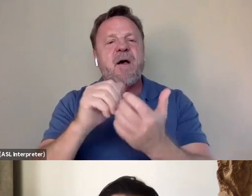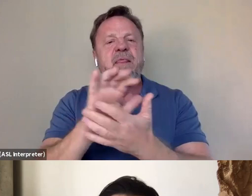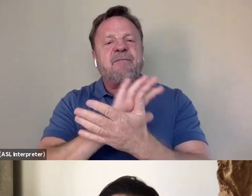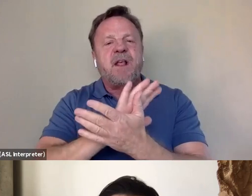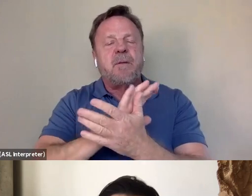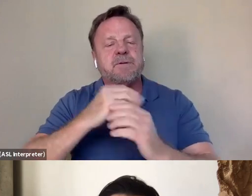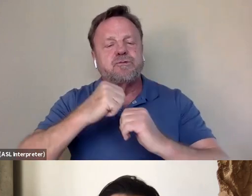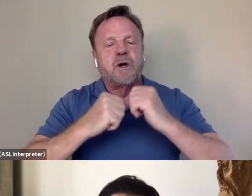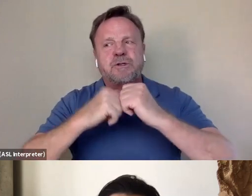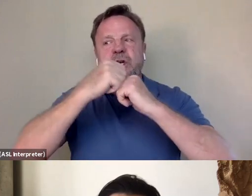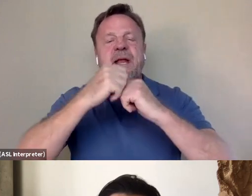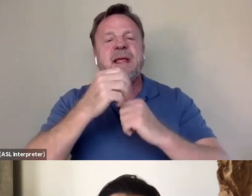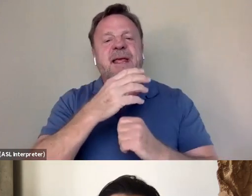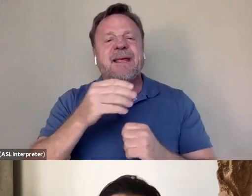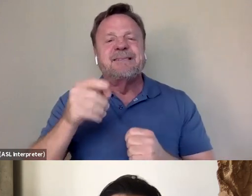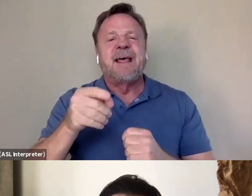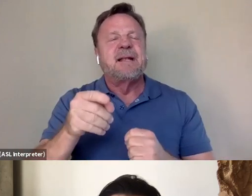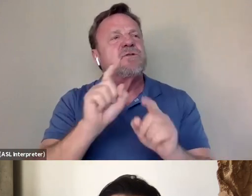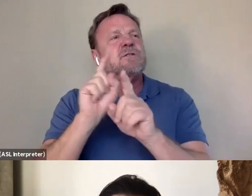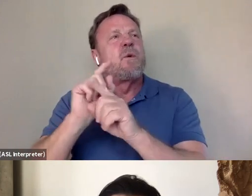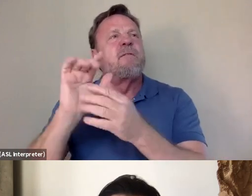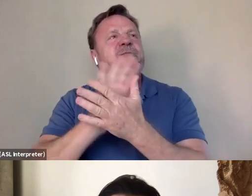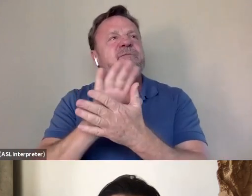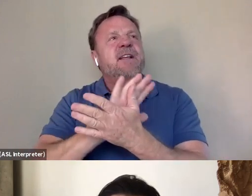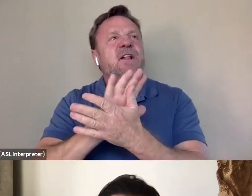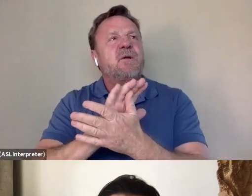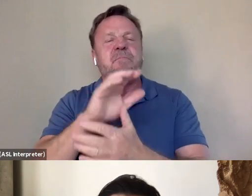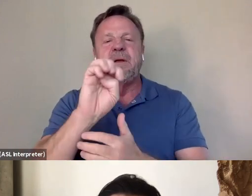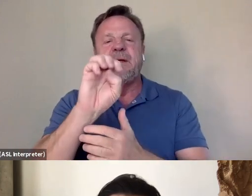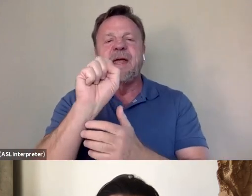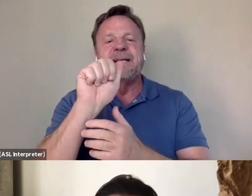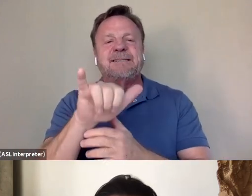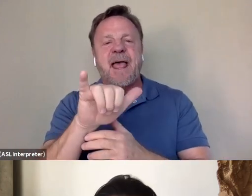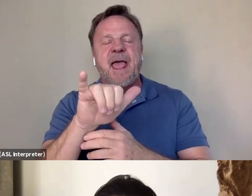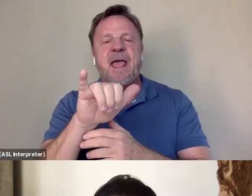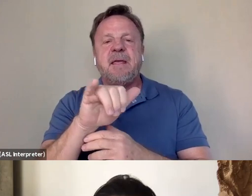is that it doubles as this kind of film essay of sorts on American media